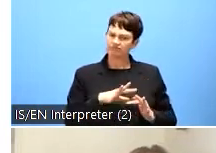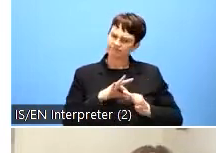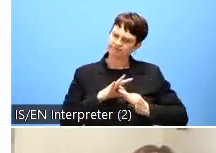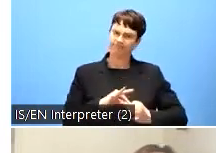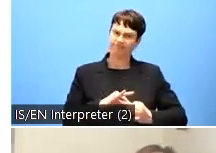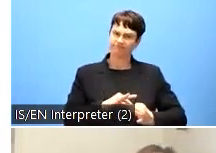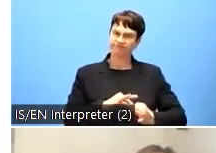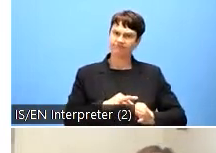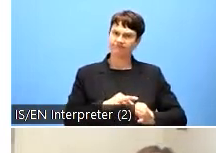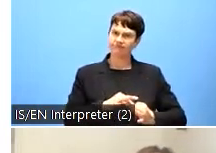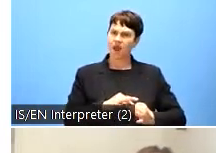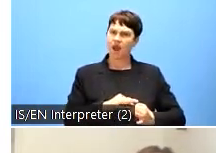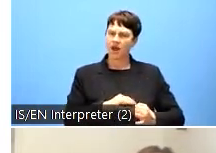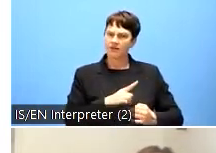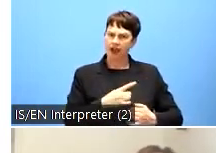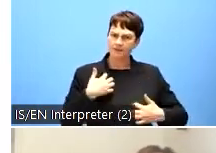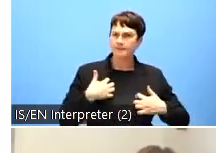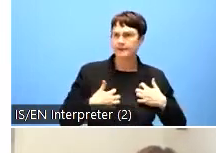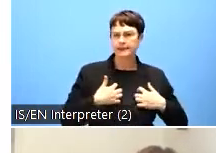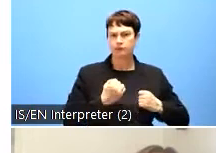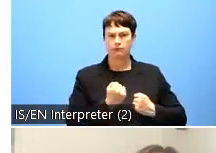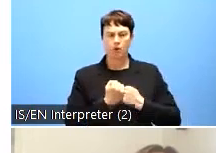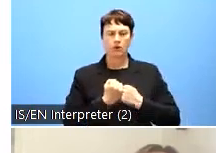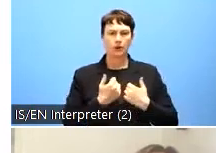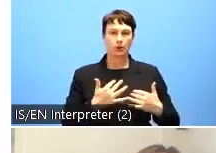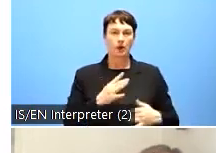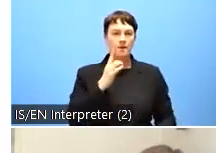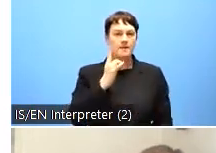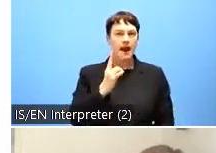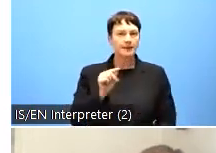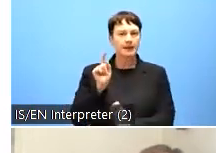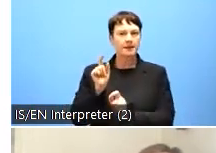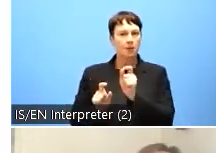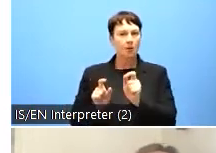the key players in our community are, in my view at least are the people with disabilities.